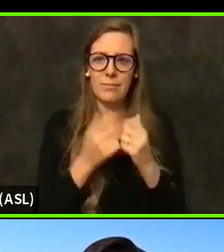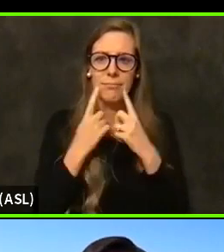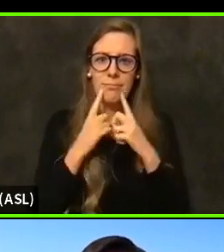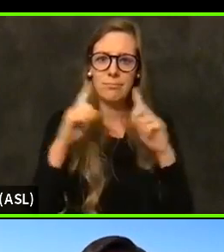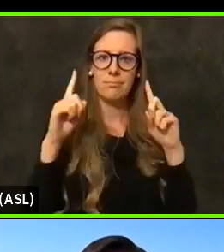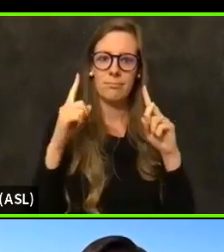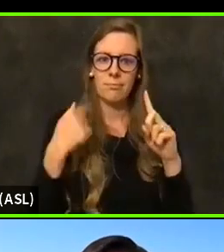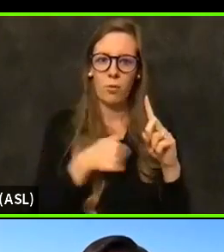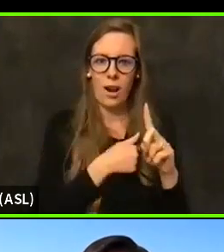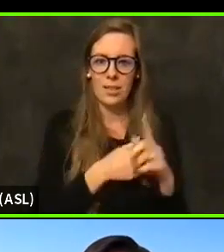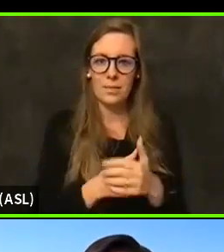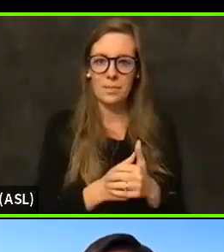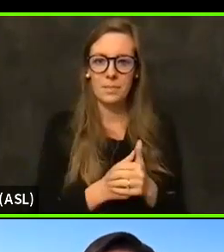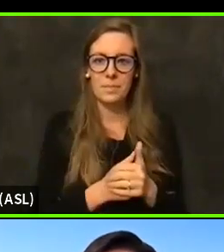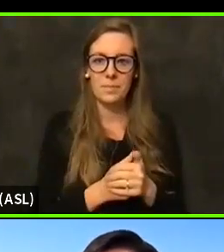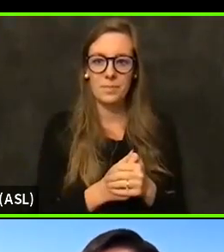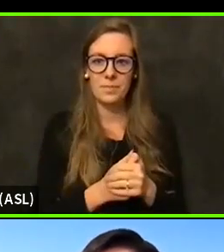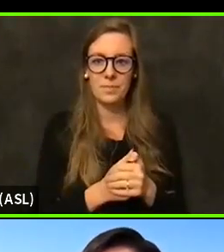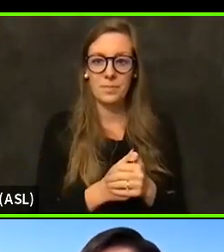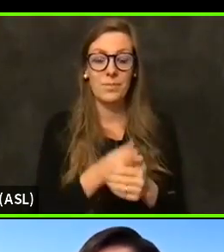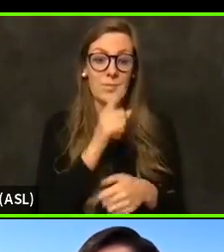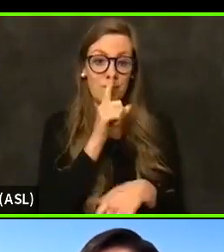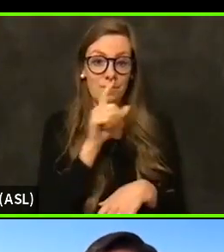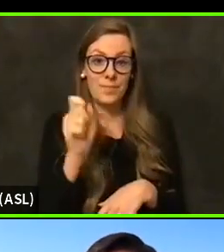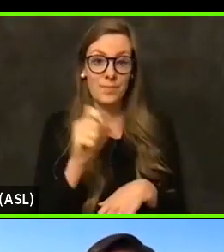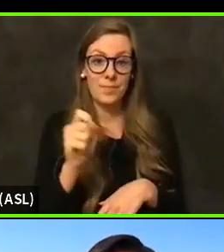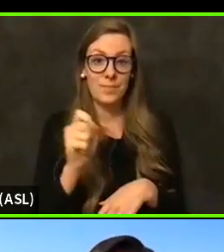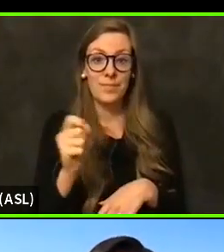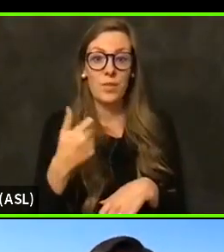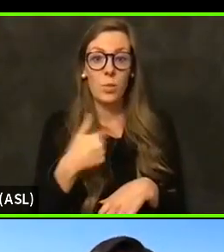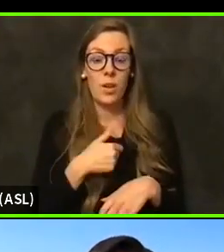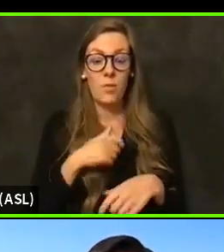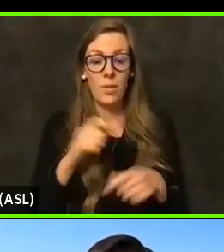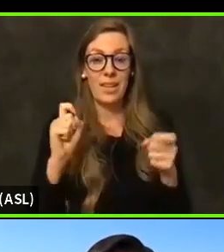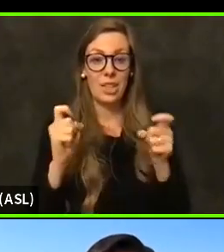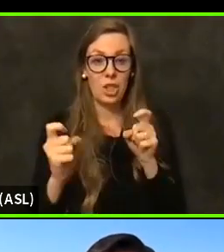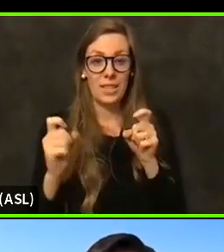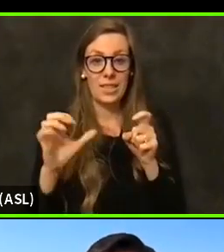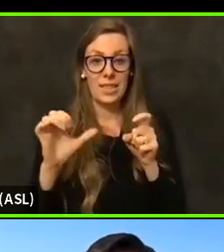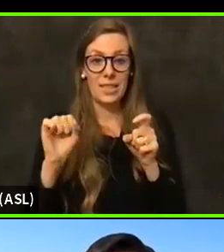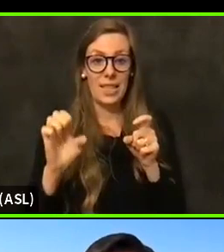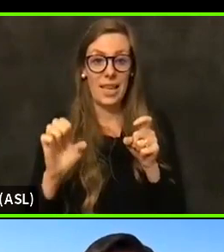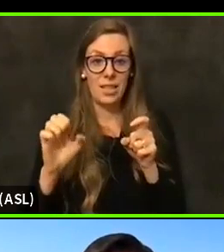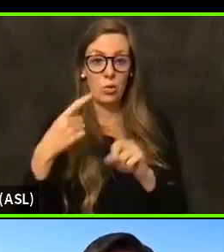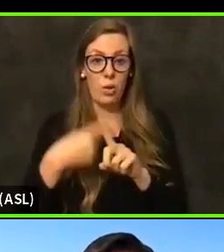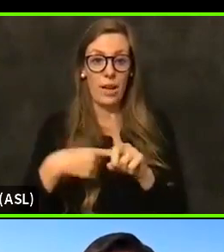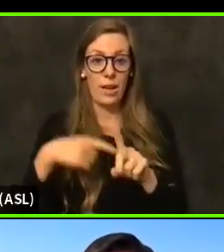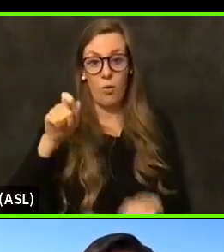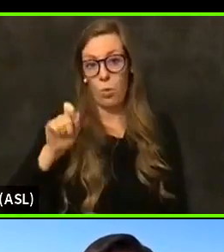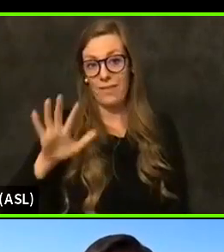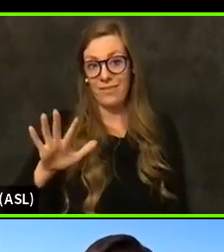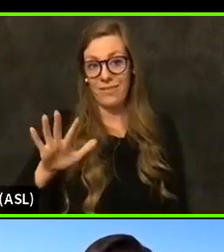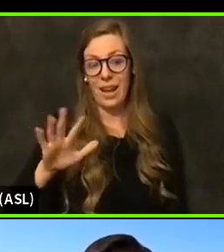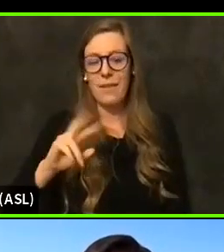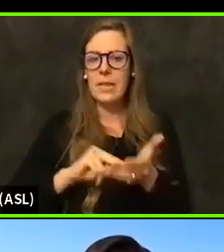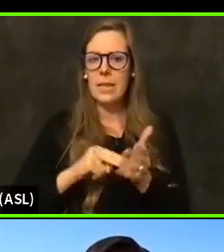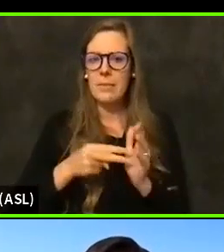Yeah, thanks so much, because we have been at an adjusted cash rate at point five, meaning that we could have our case rate.